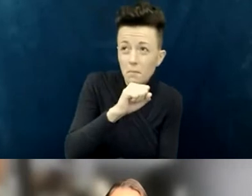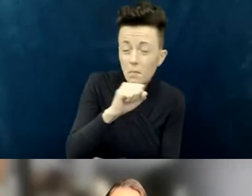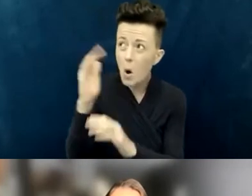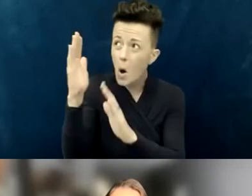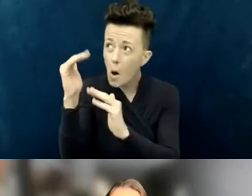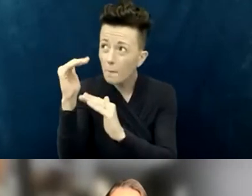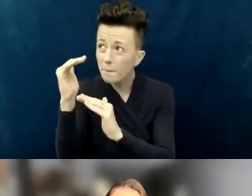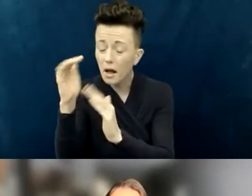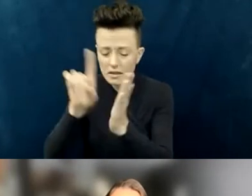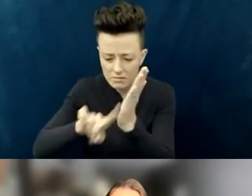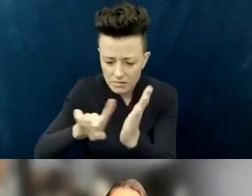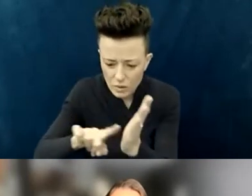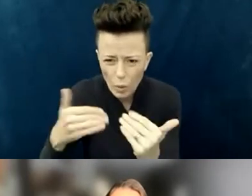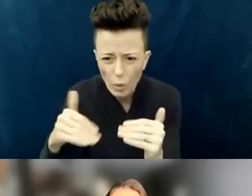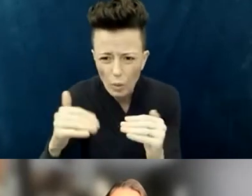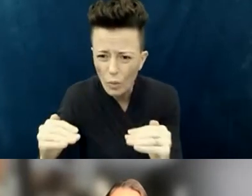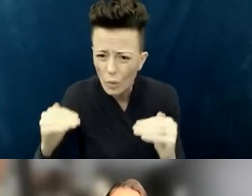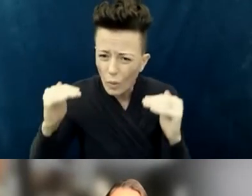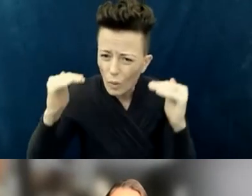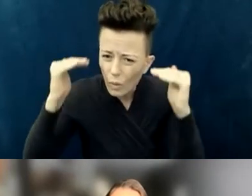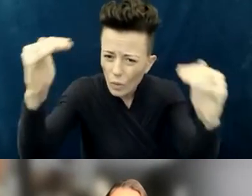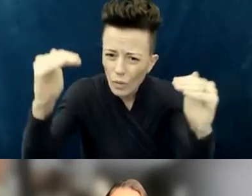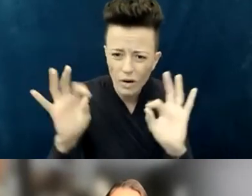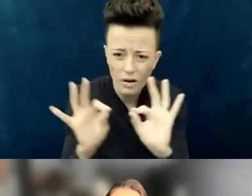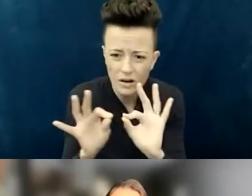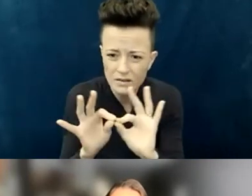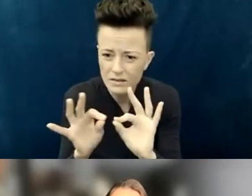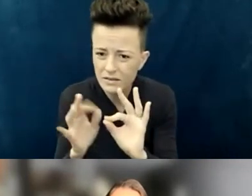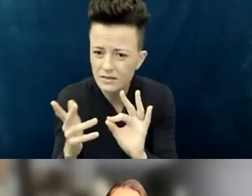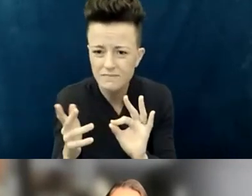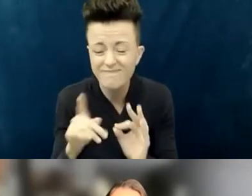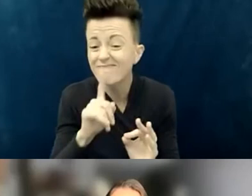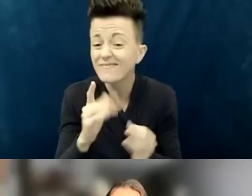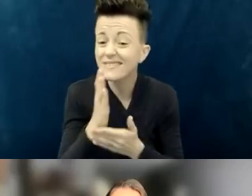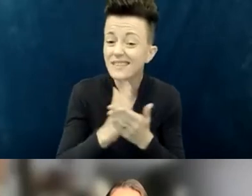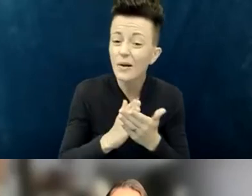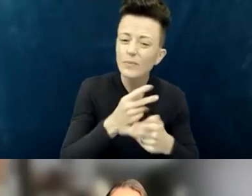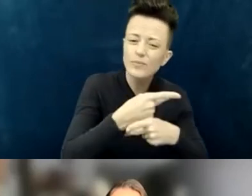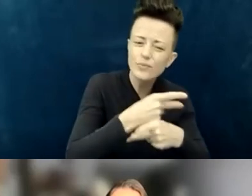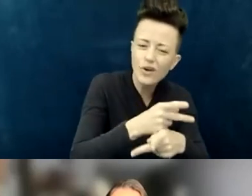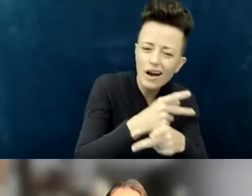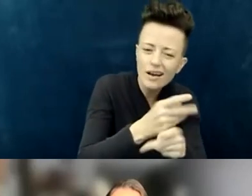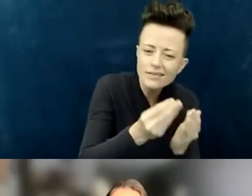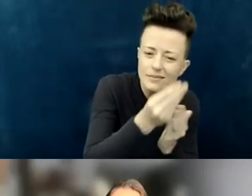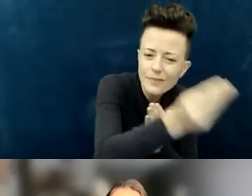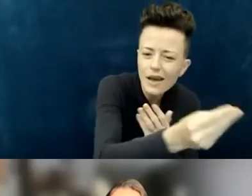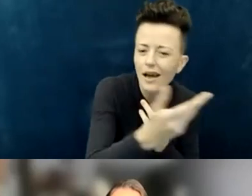Some of the accessibility products and resources out there are quite expensive.